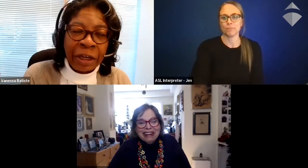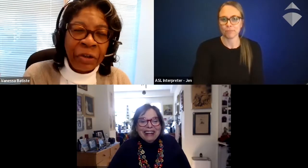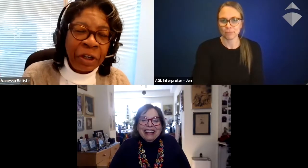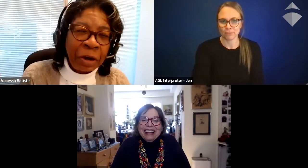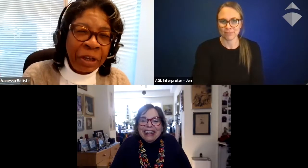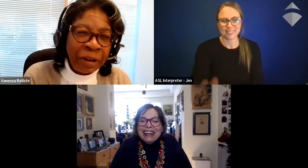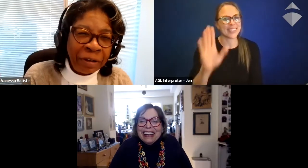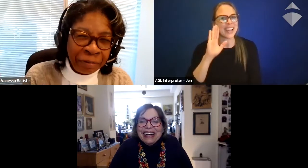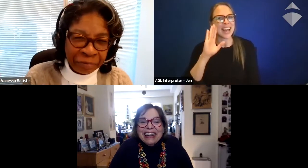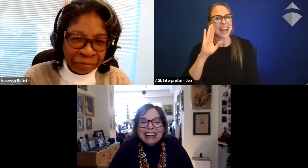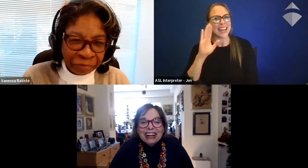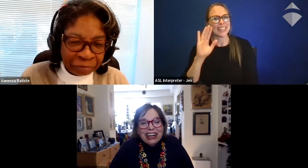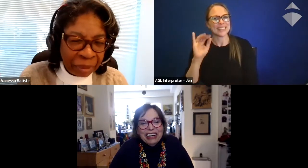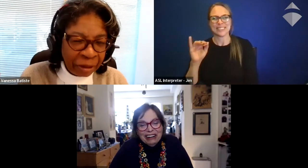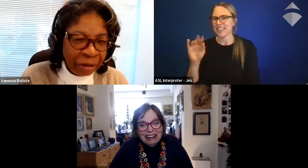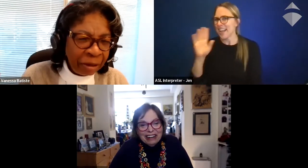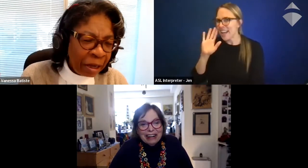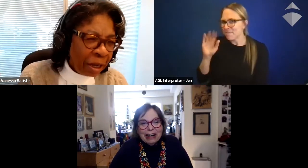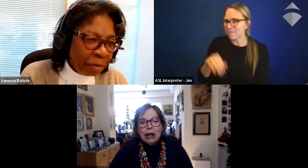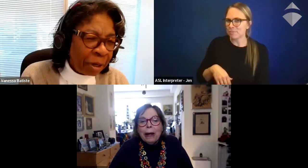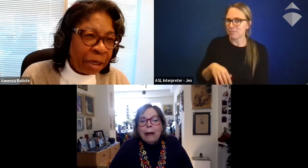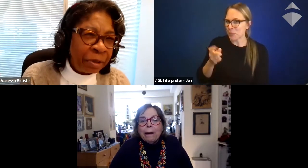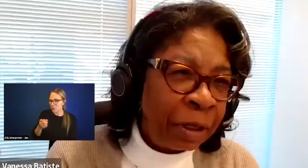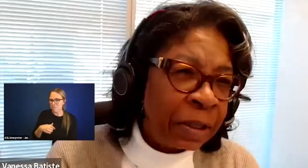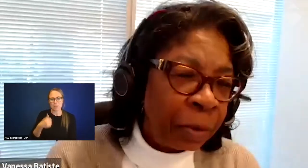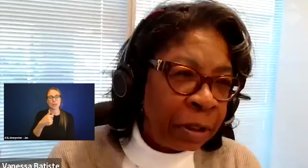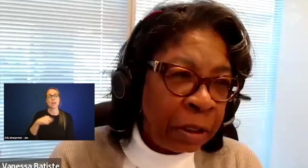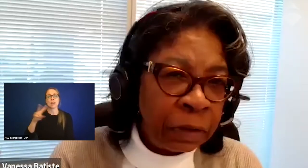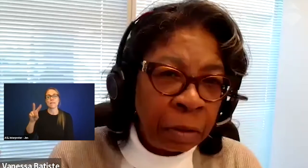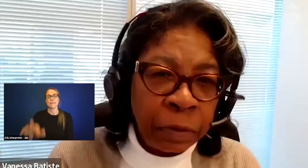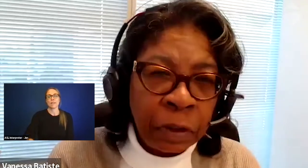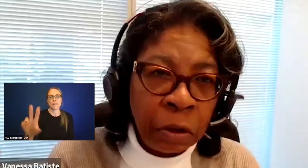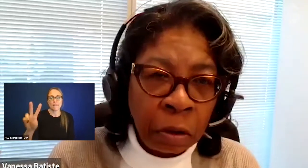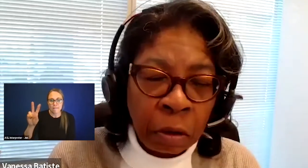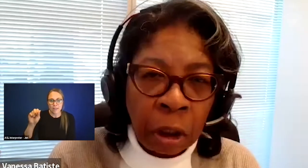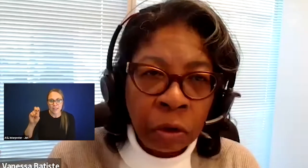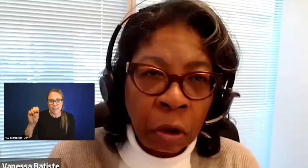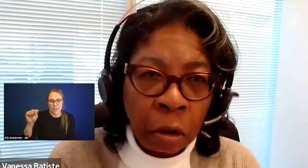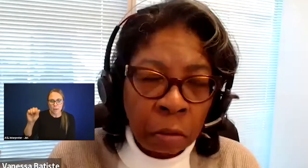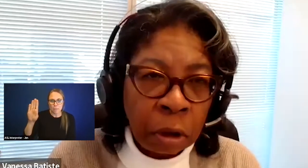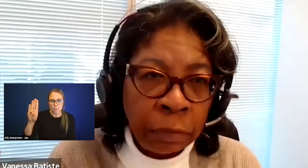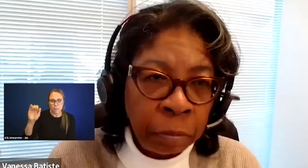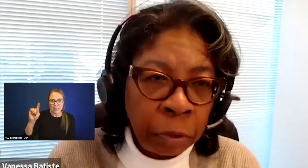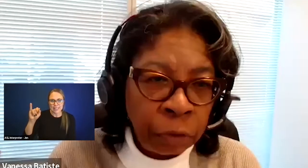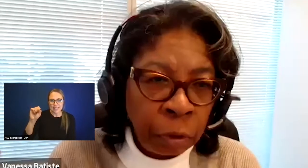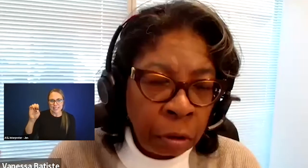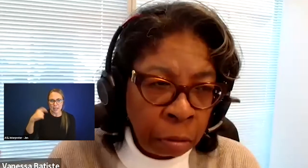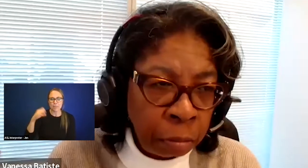Hi Judy, how are you? Good. Good, my name is Vanessa Batiste, I'm the Senior HR Leave Administrator,